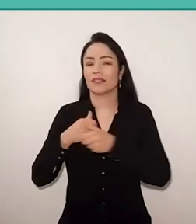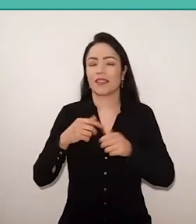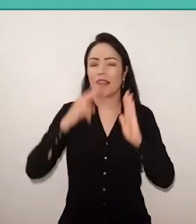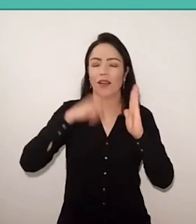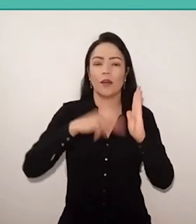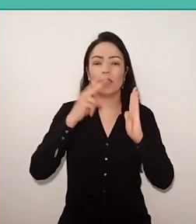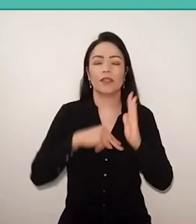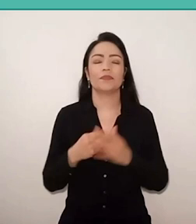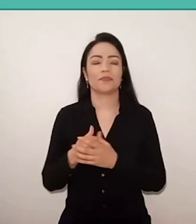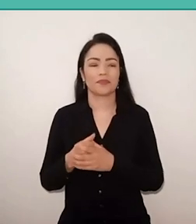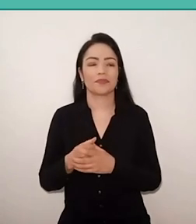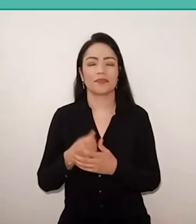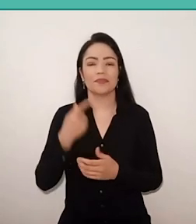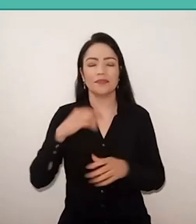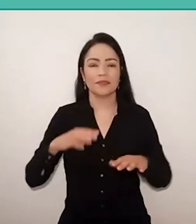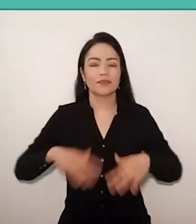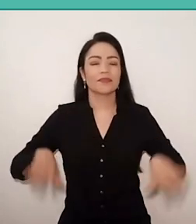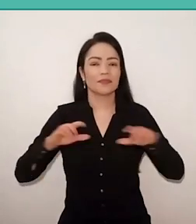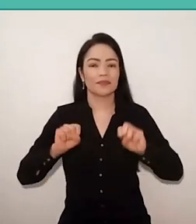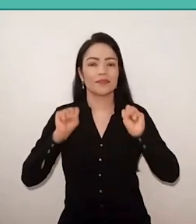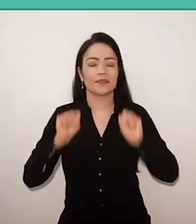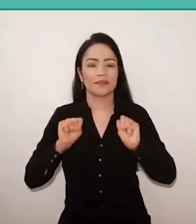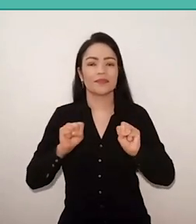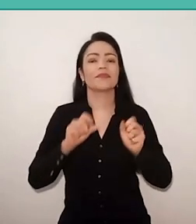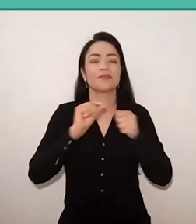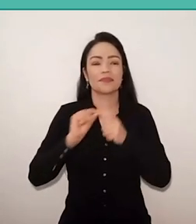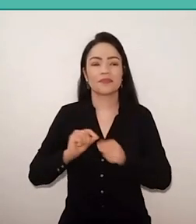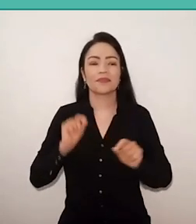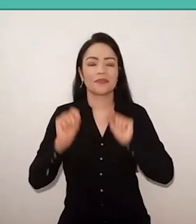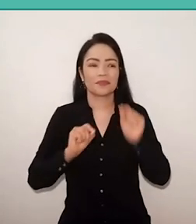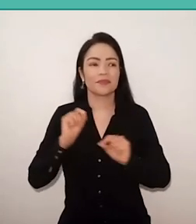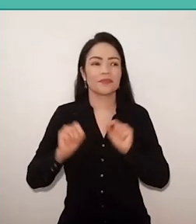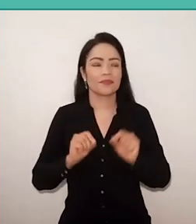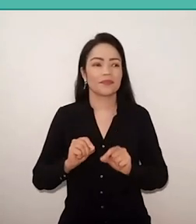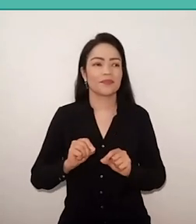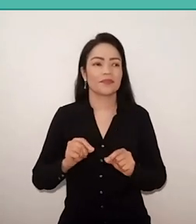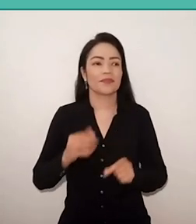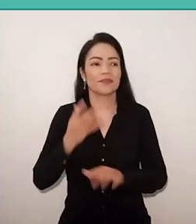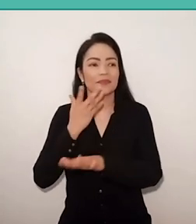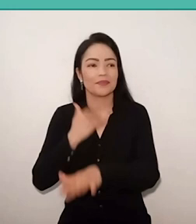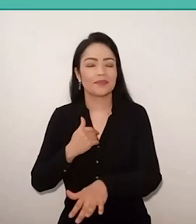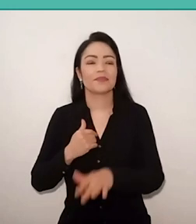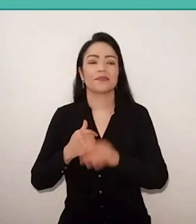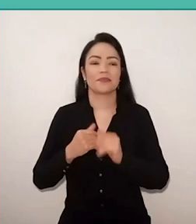So what can we do against this childhood fear of ignorance? To know.